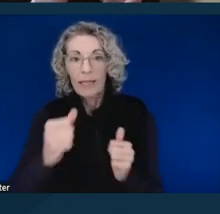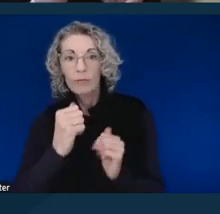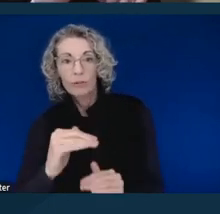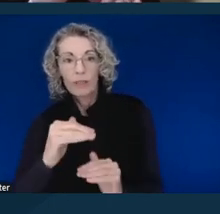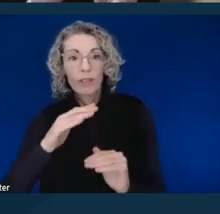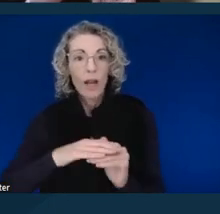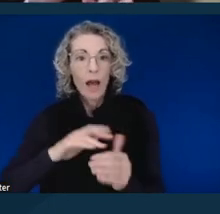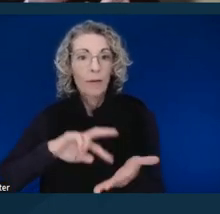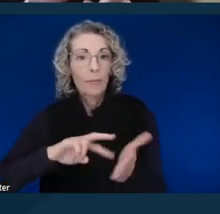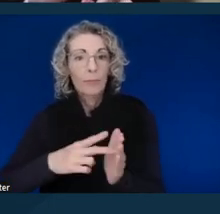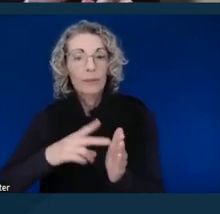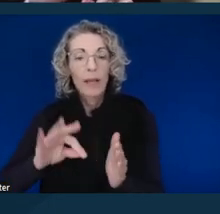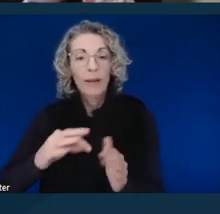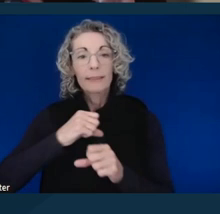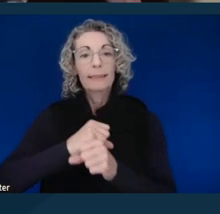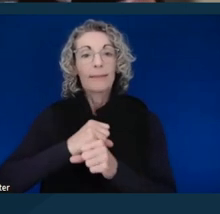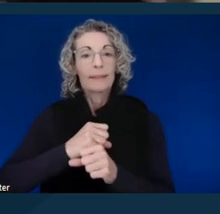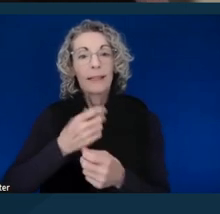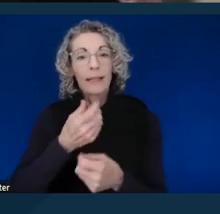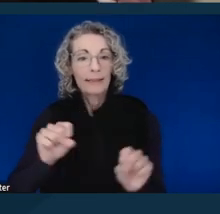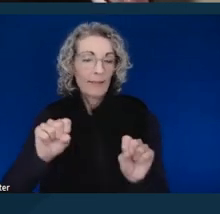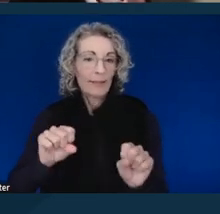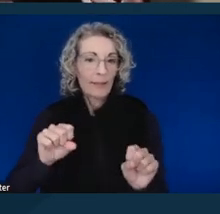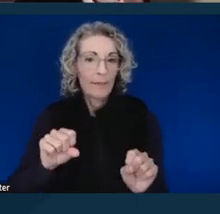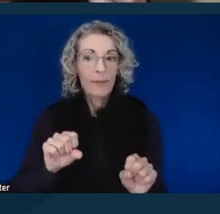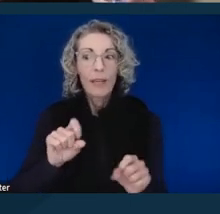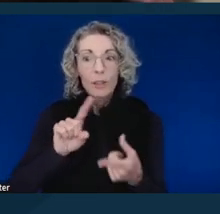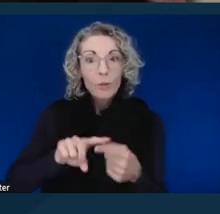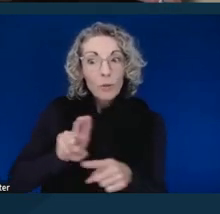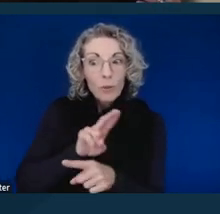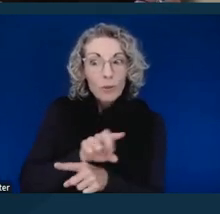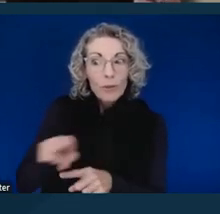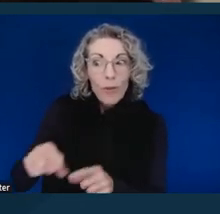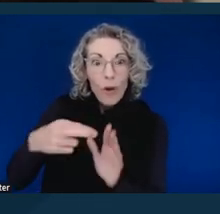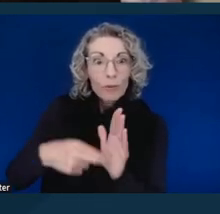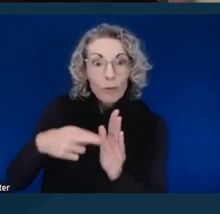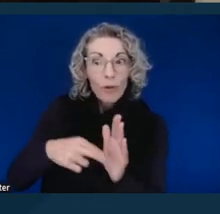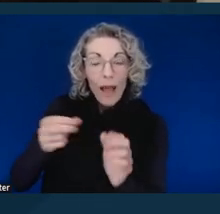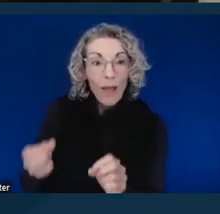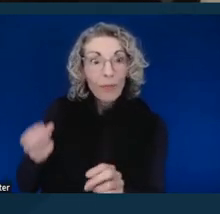of safety and security. So, being able to use those regulations and throw them up there at least was a way for me